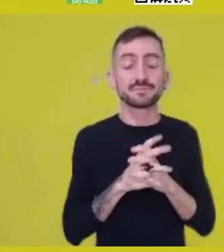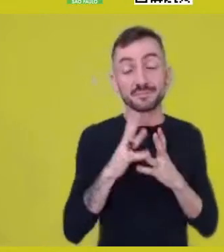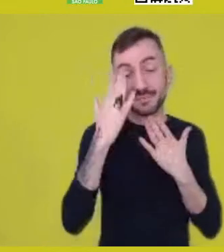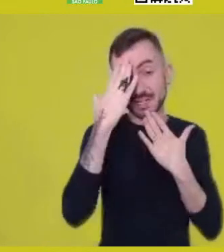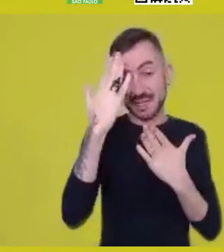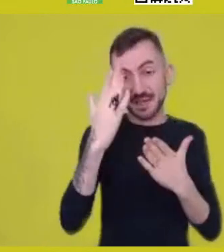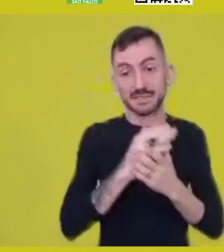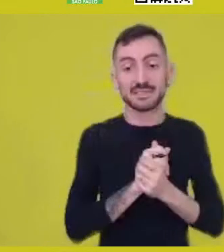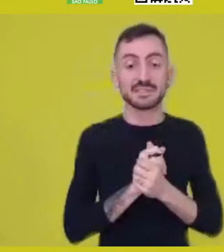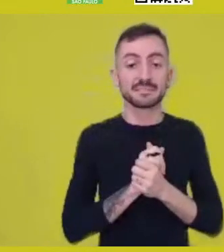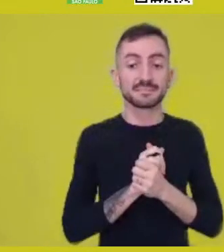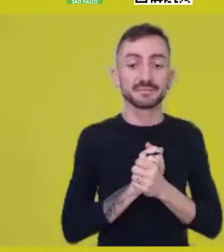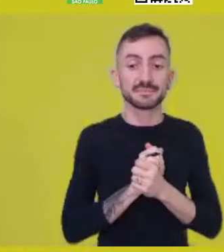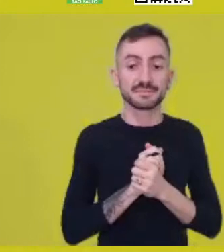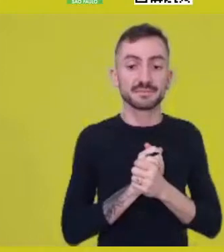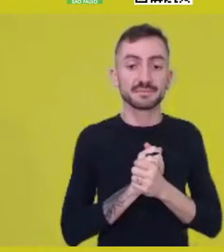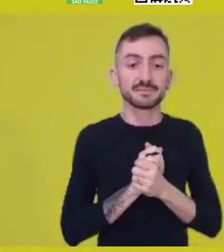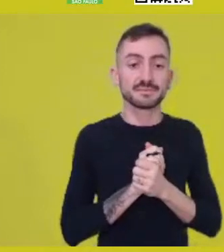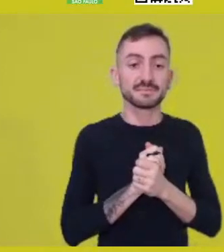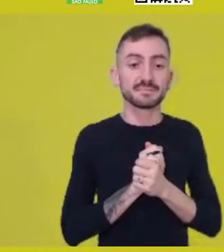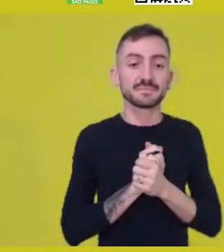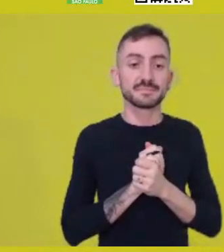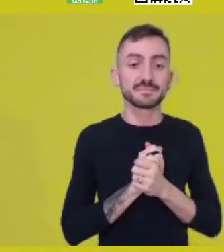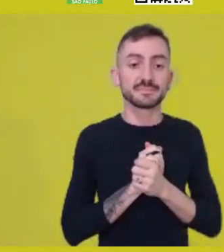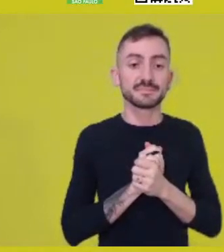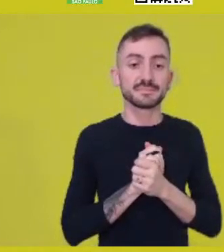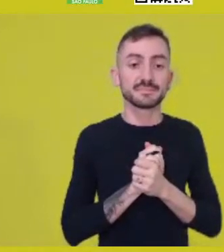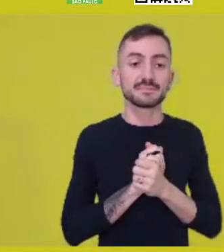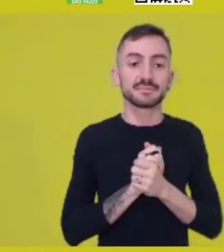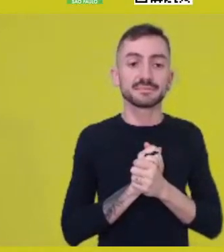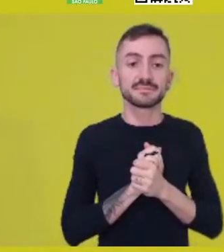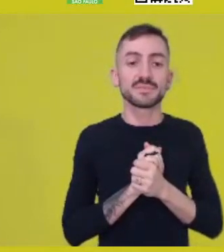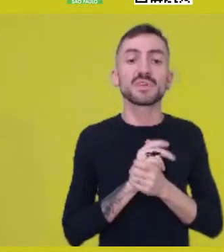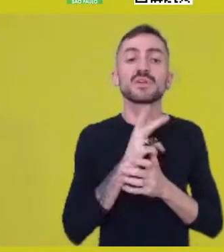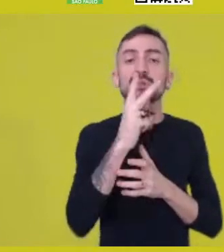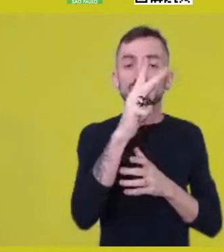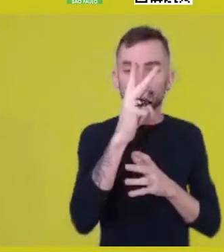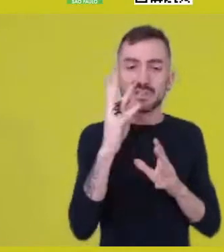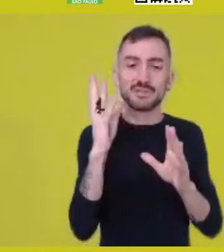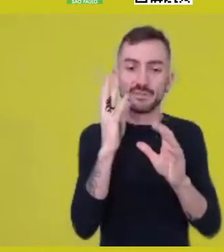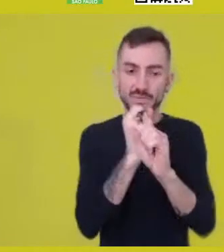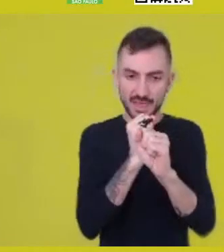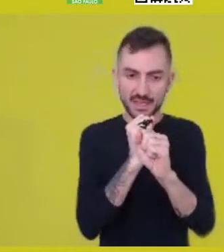Well, you finished, but there are questions here and I’ll ask them,